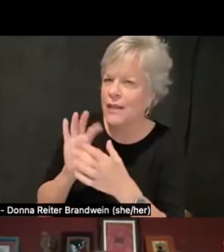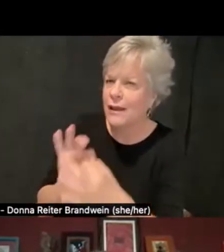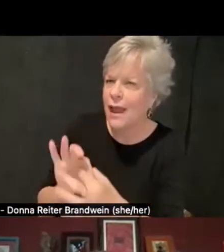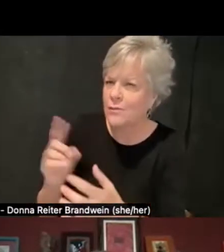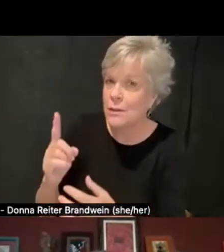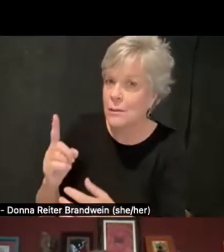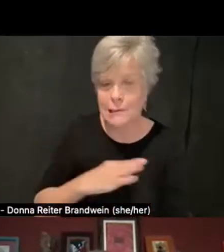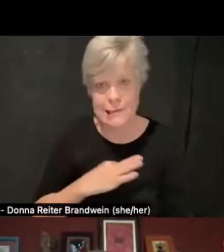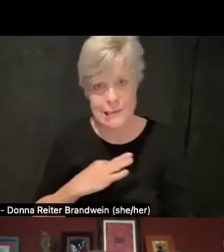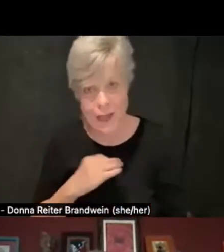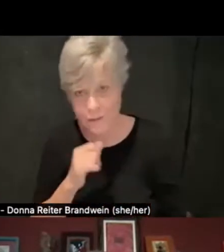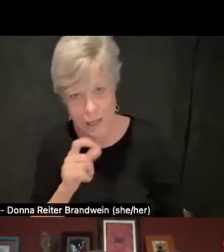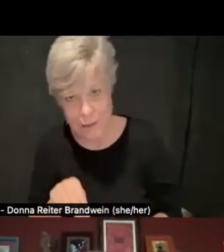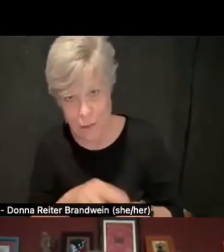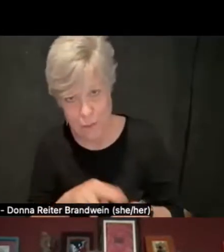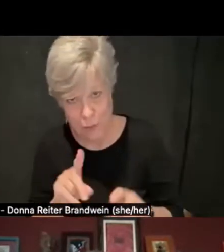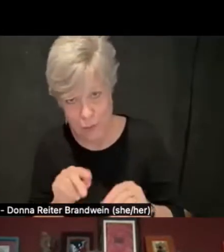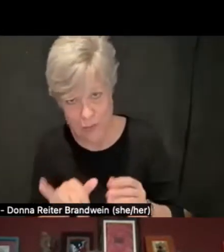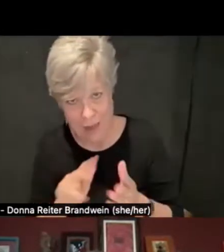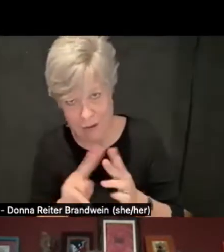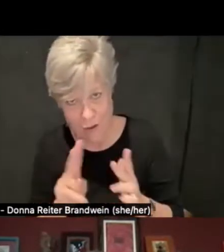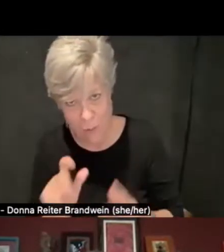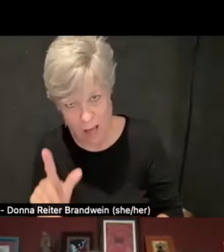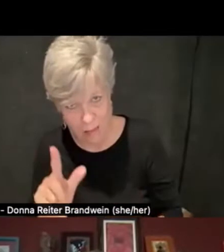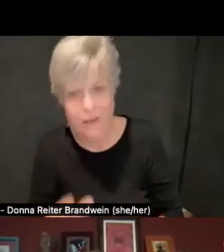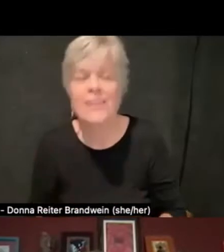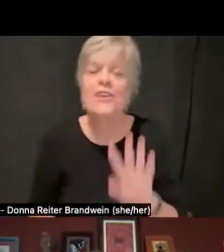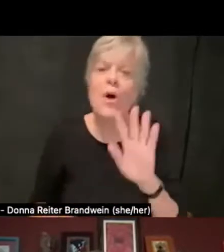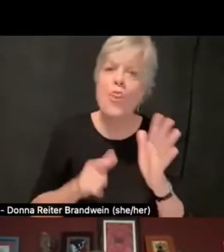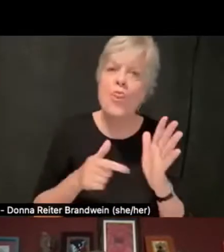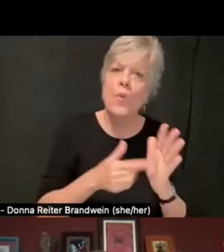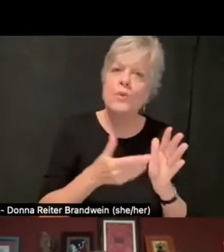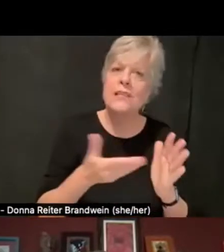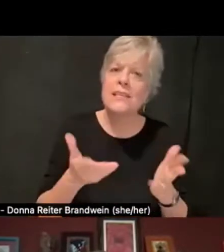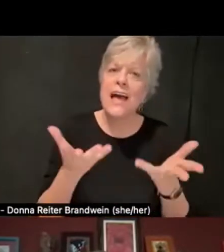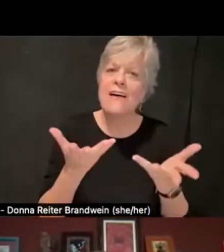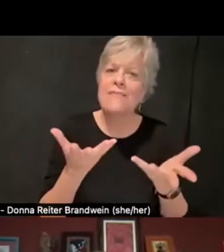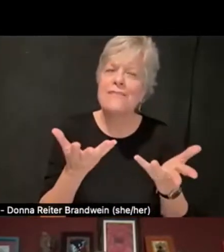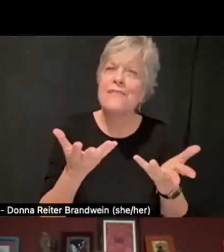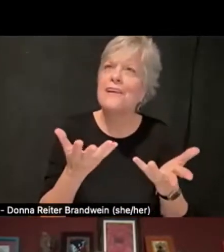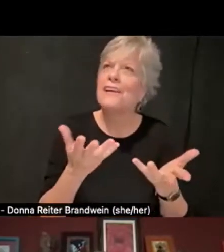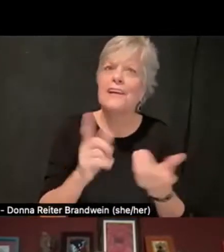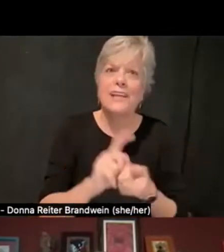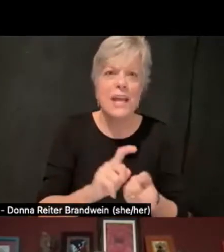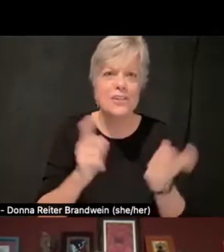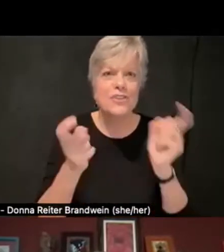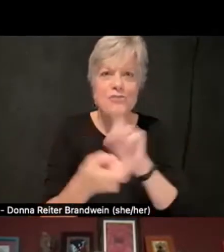that those are humanizing. Those have the potential to be transformed into humanizing practices.